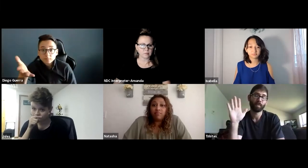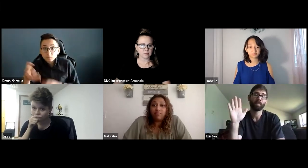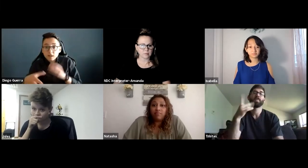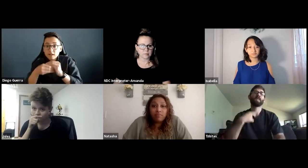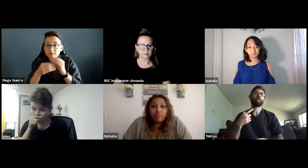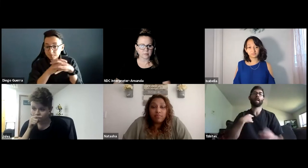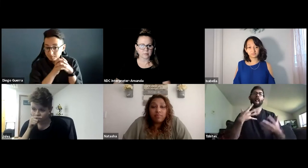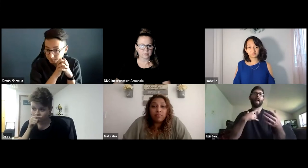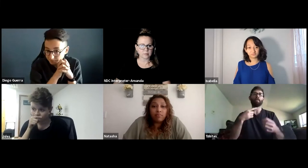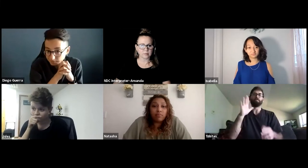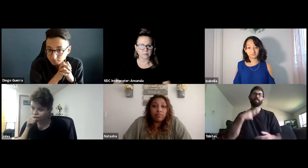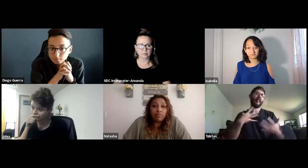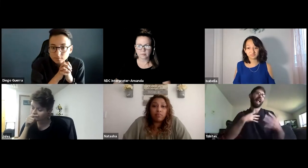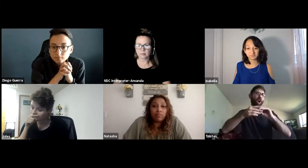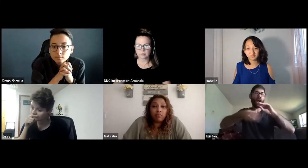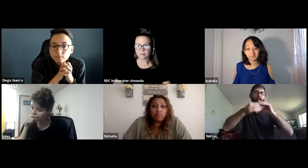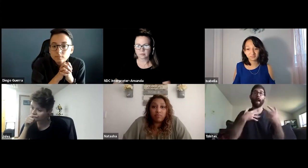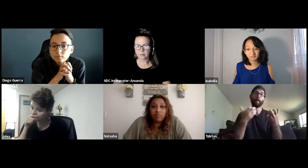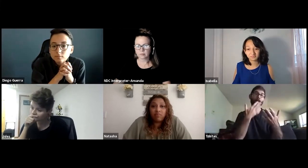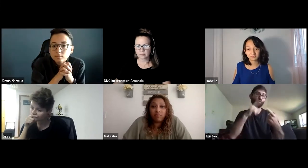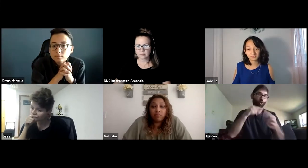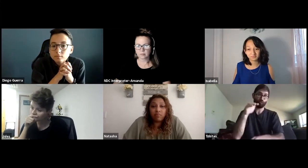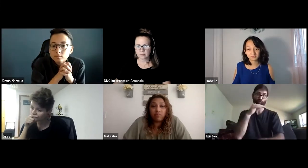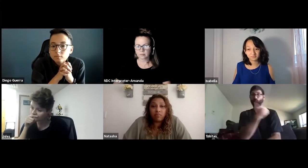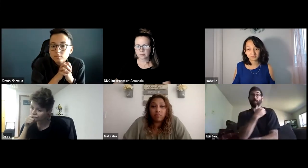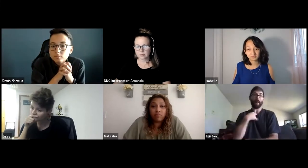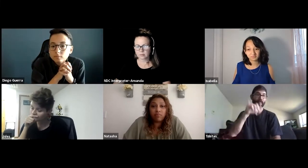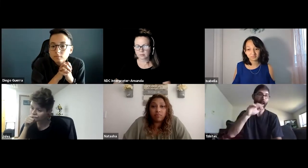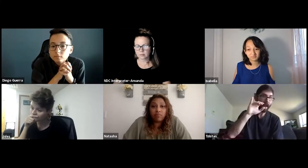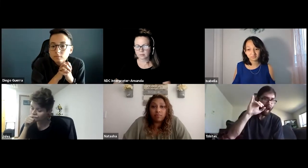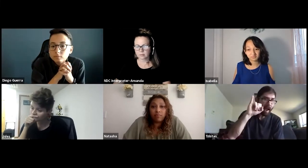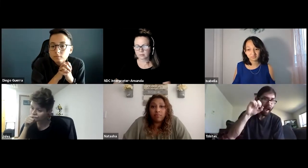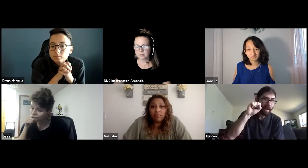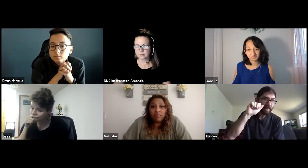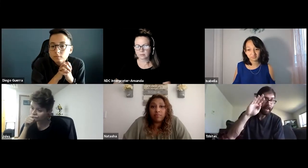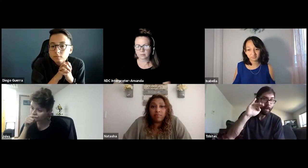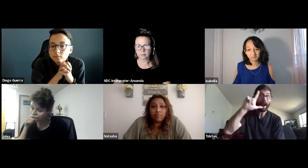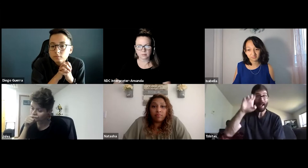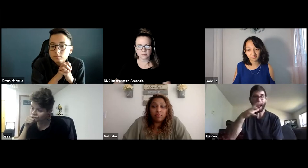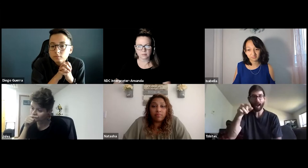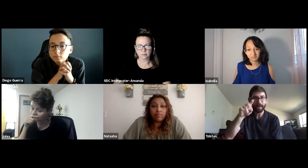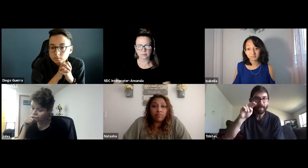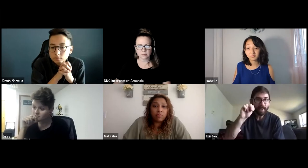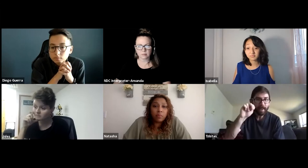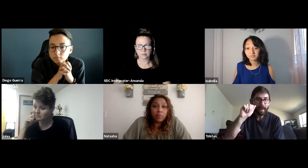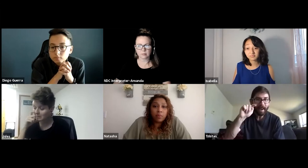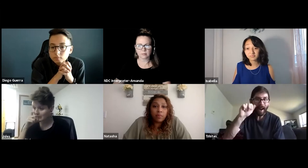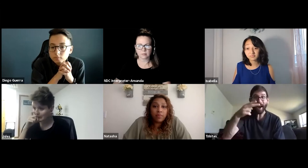they can resolve my issues and it's worked out for me well by doing that. This is Tristan. This is a good reminder, Isabella,